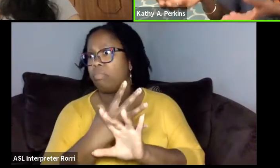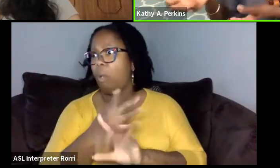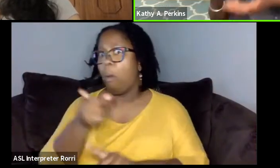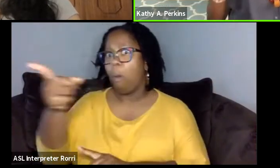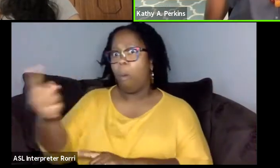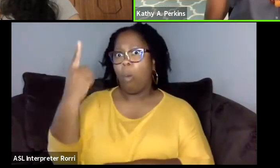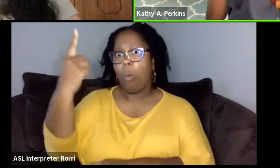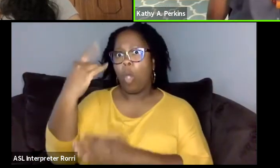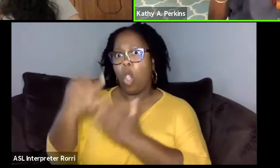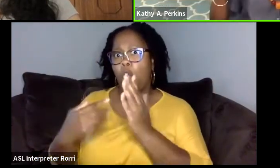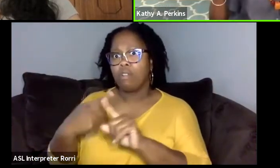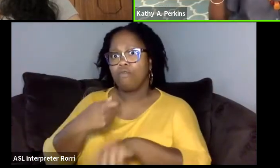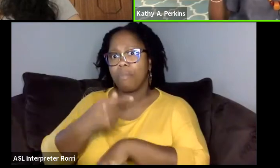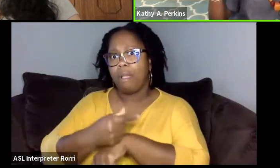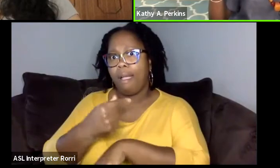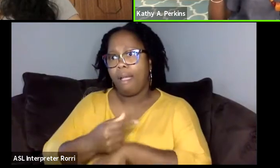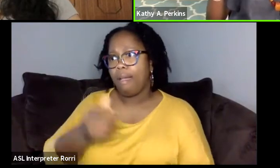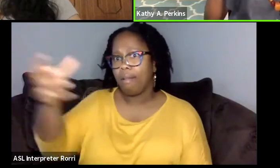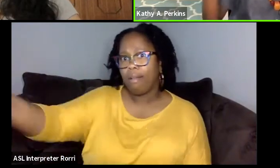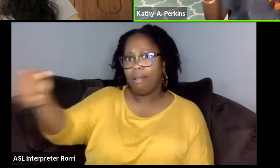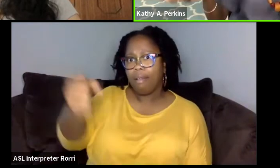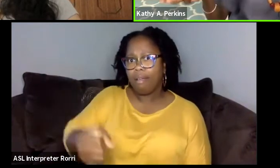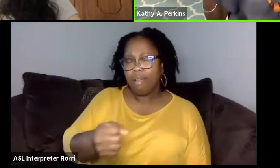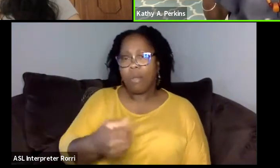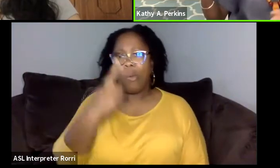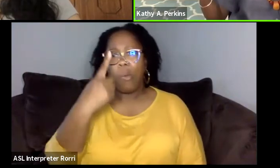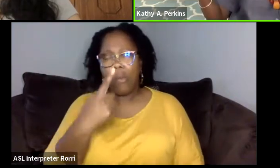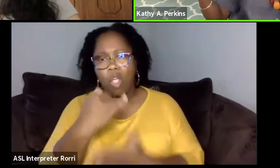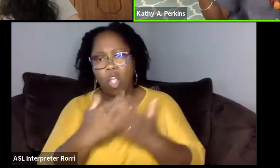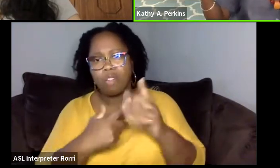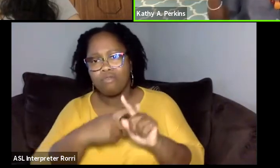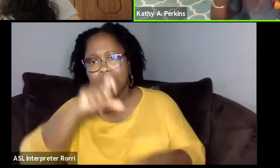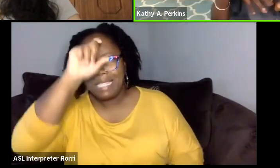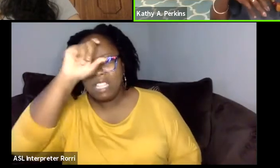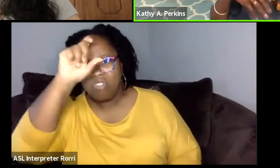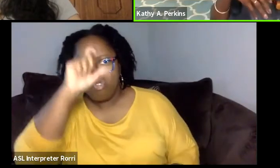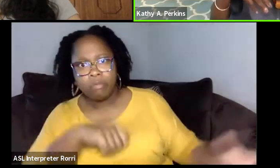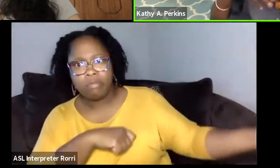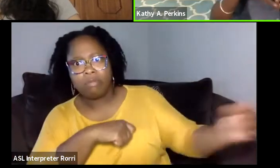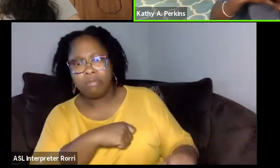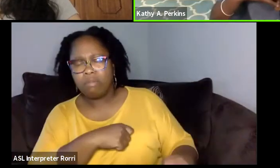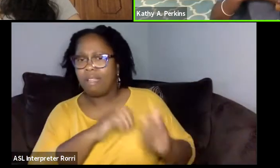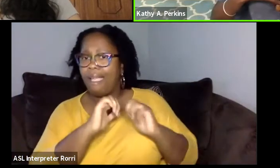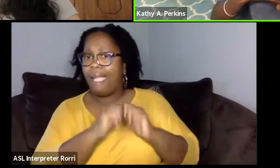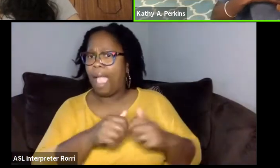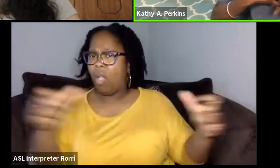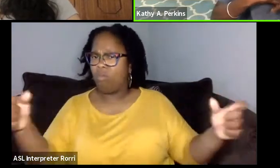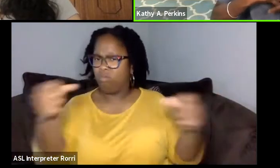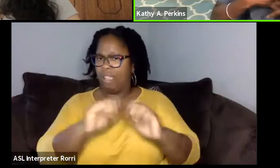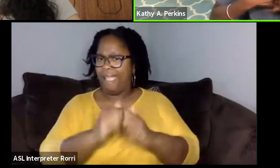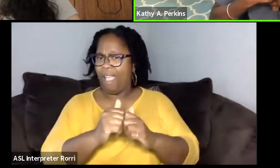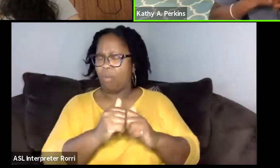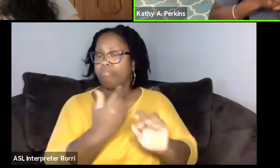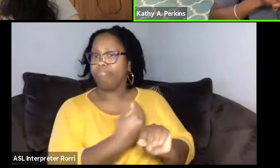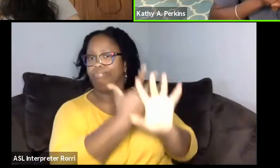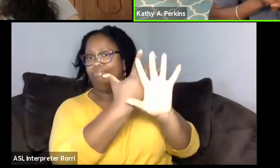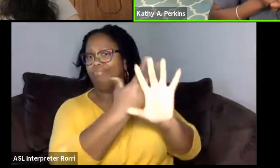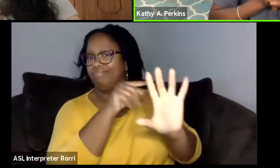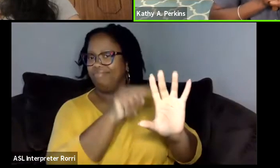here's an artist from from Egypt or whatever, they're gonna join us for class today. And that was always exciting for the students